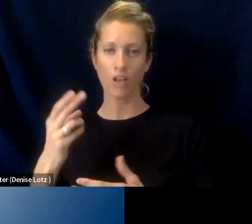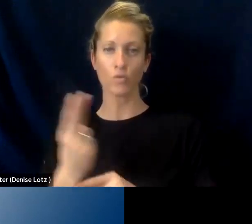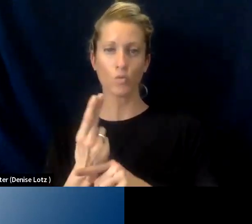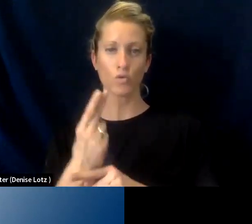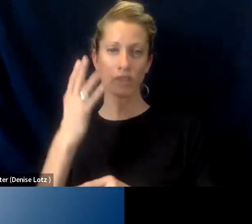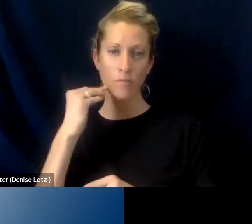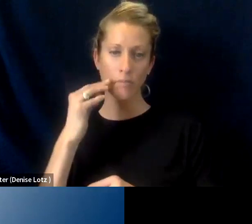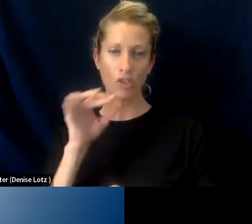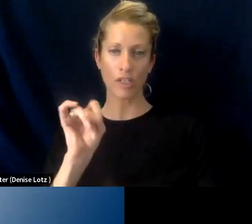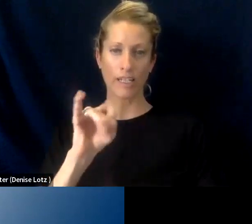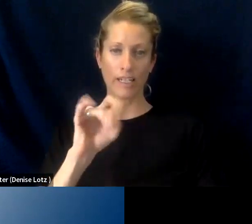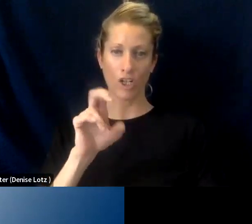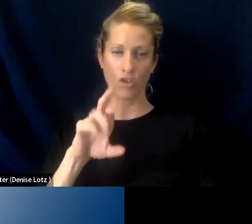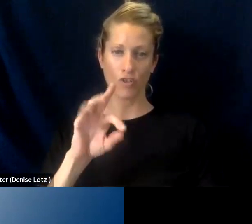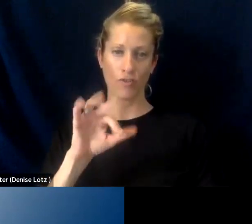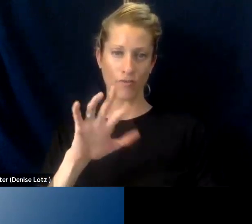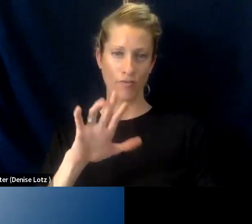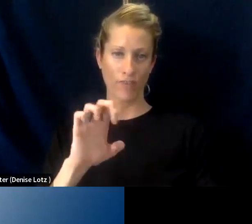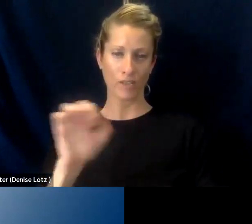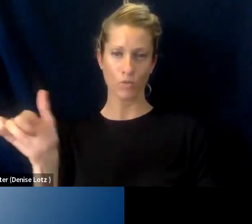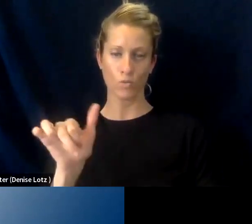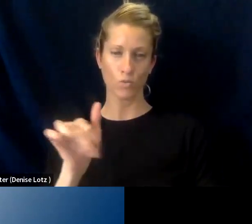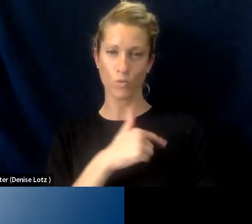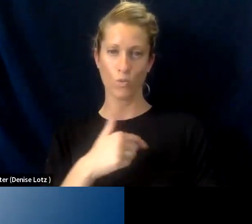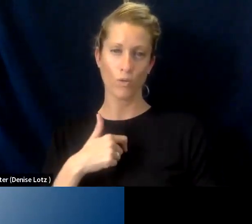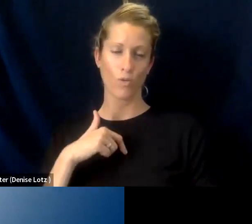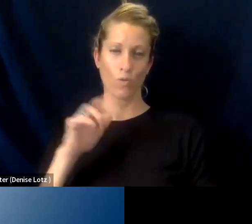well. And you know, really our strong focus on workforce development.